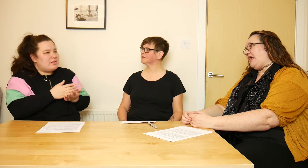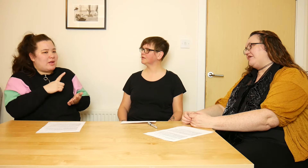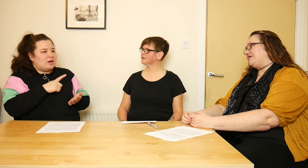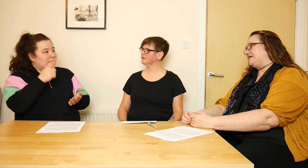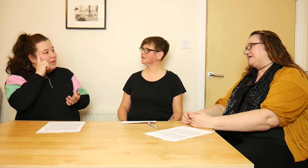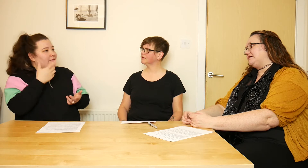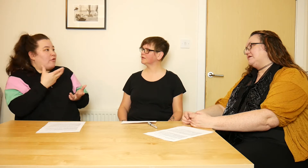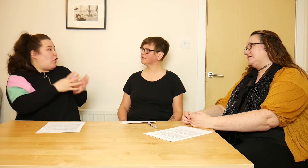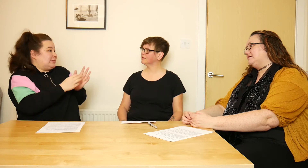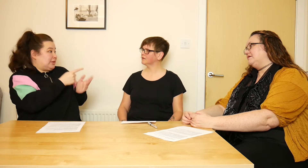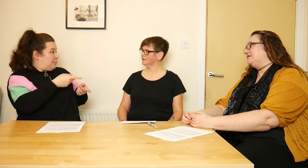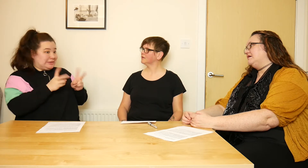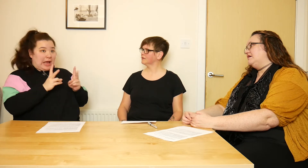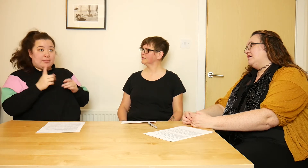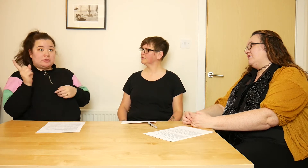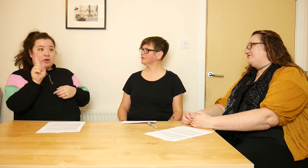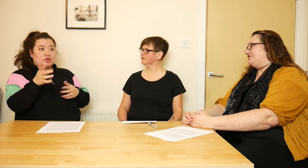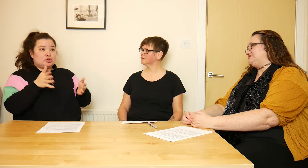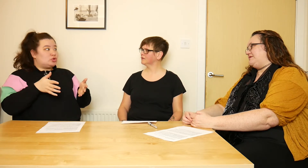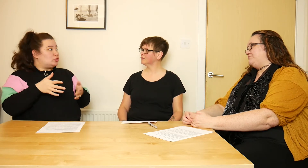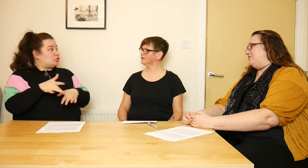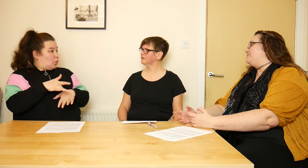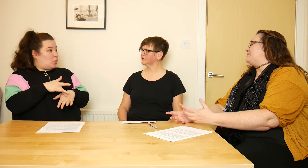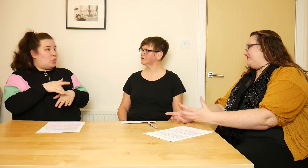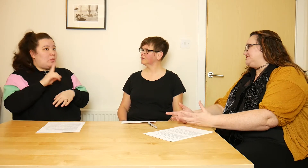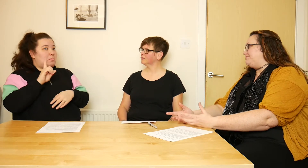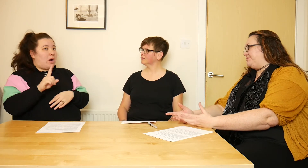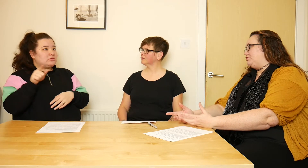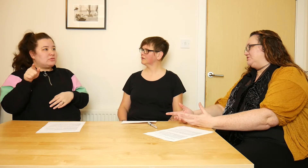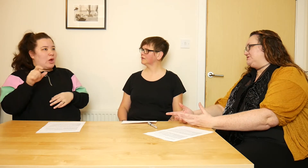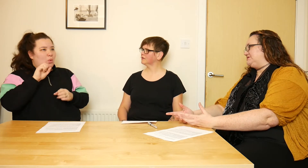I think... for example, I'm a wee bit fed up because